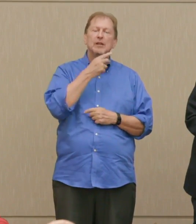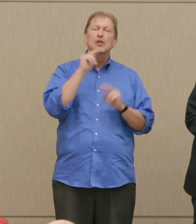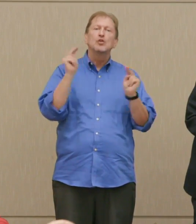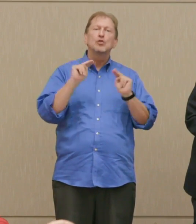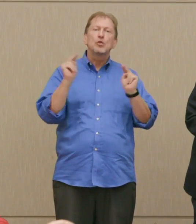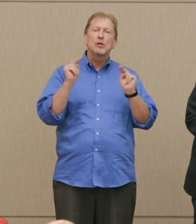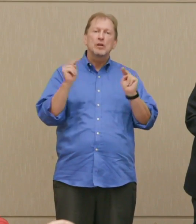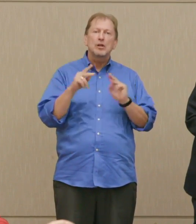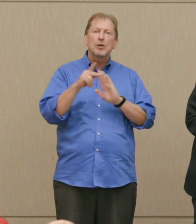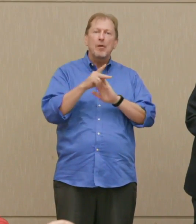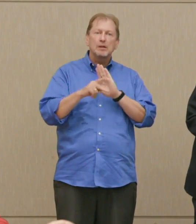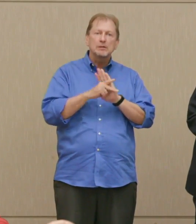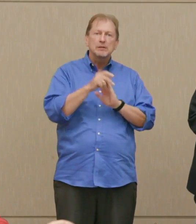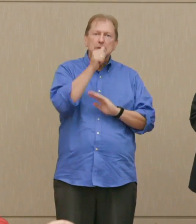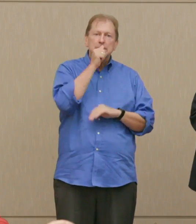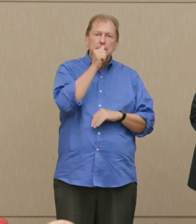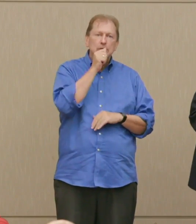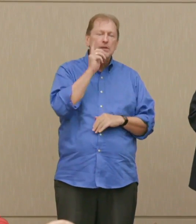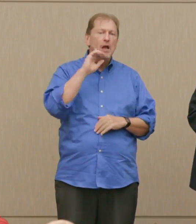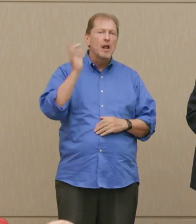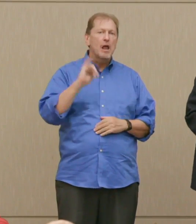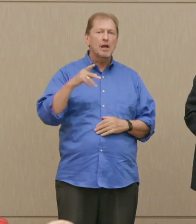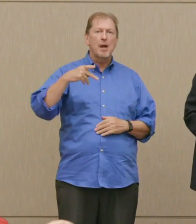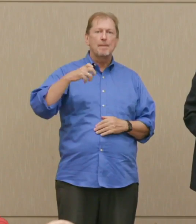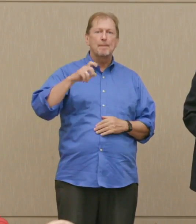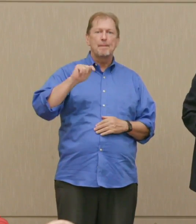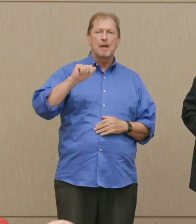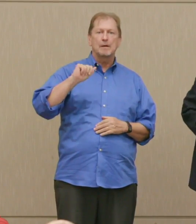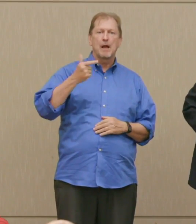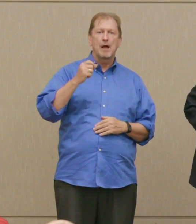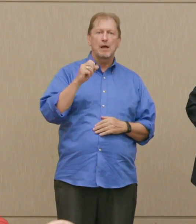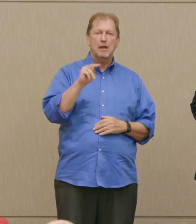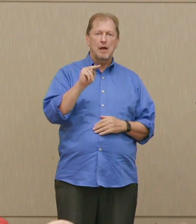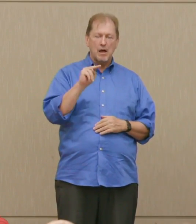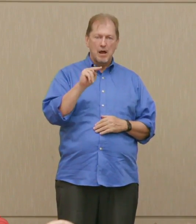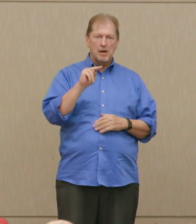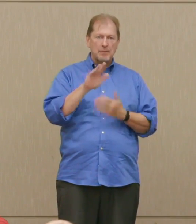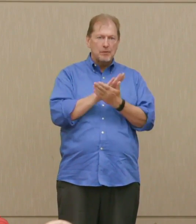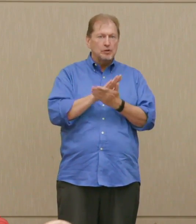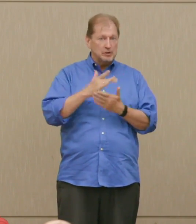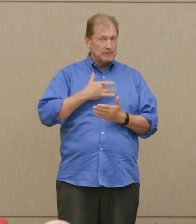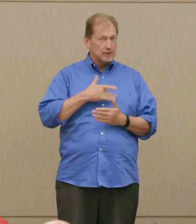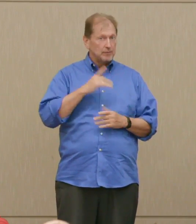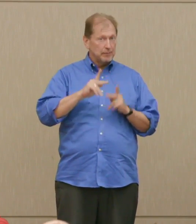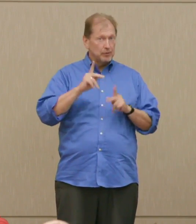Paper's release would jolt the US public toward opposing our policy? Dr. Ellsberg: Yes, absolutely I do.